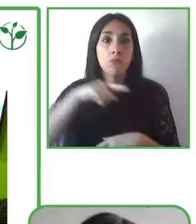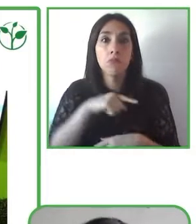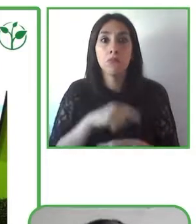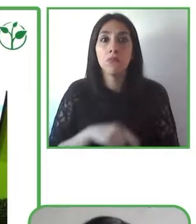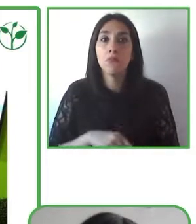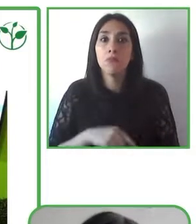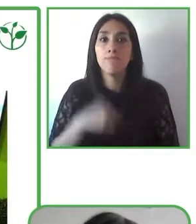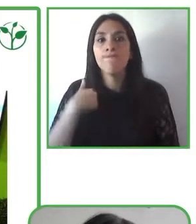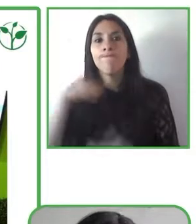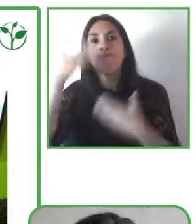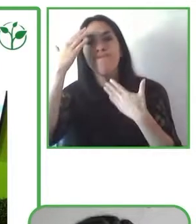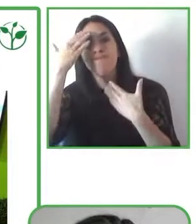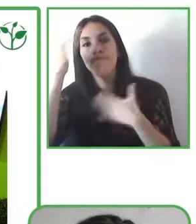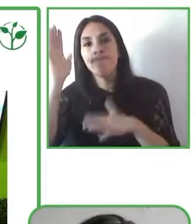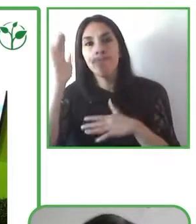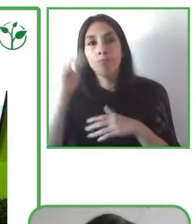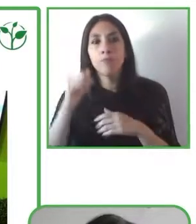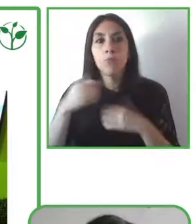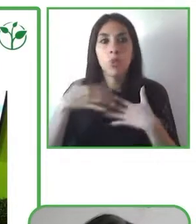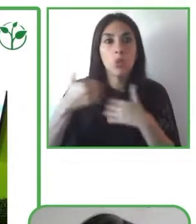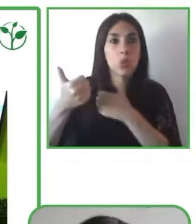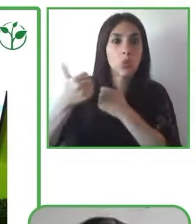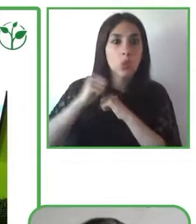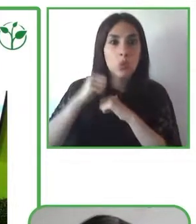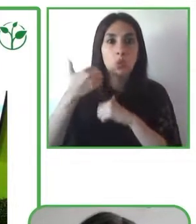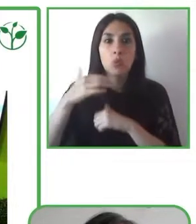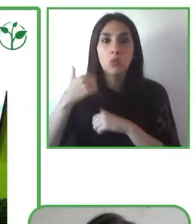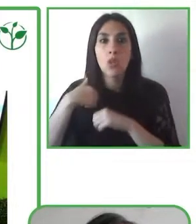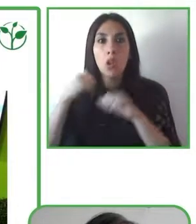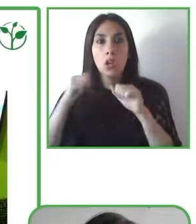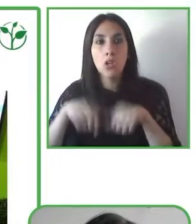of how we could provide a book that would be accessible for all